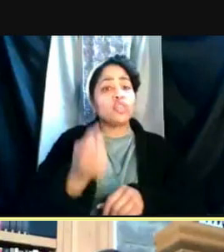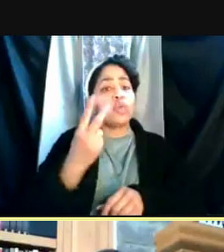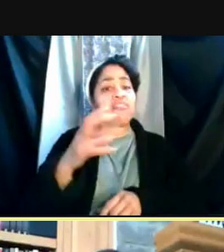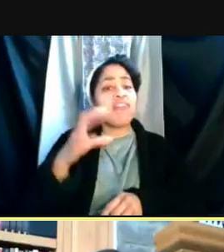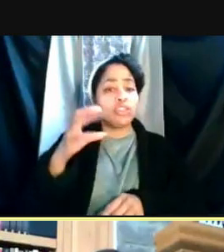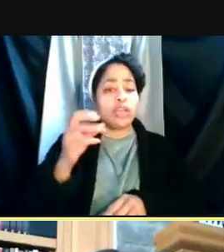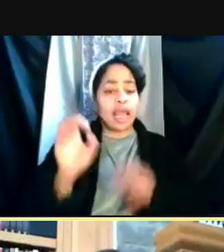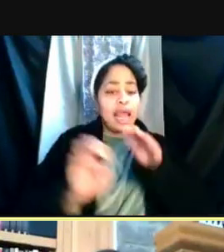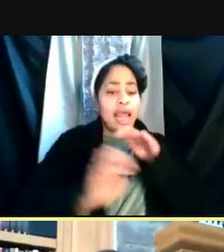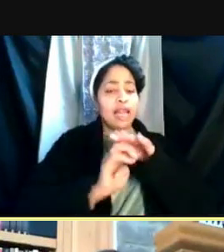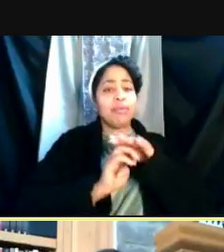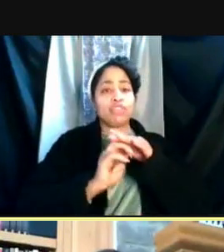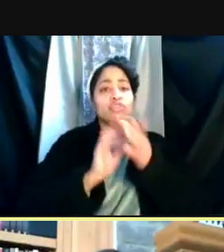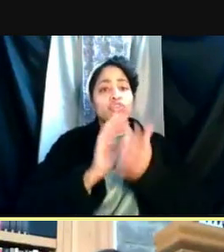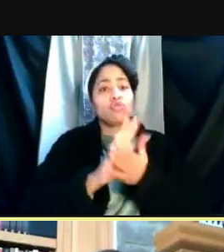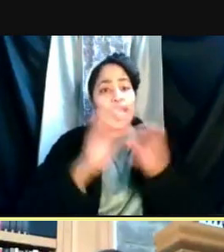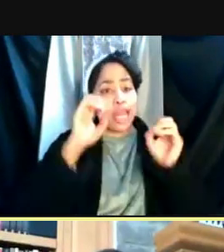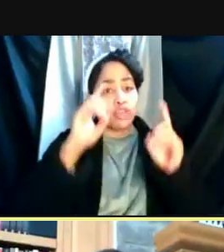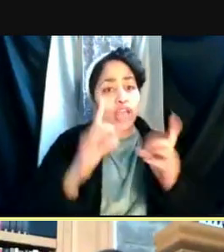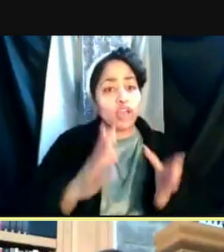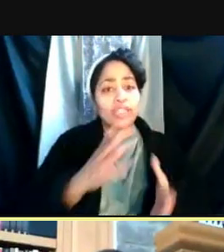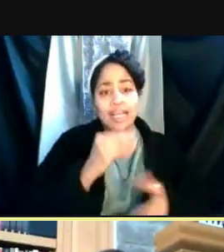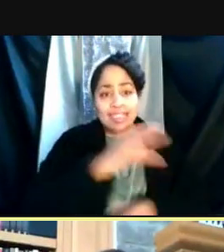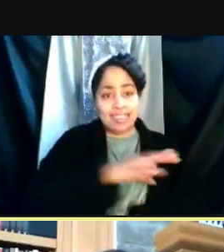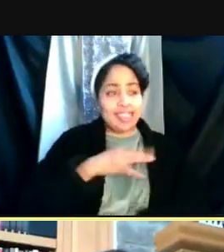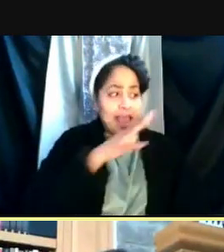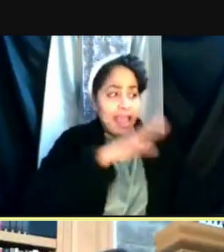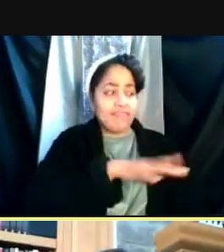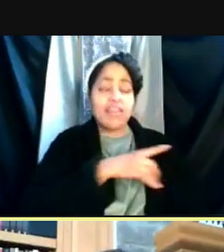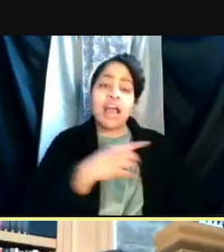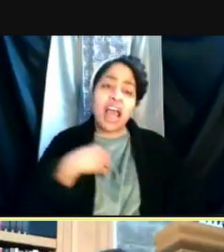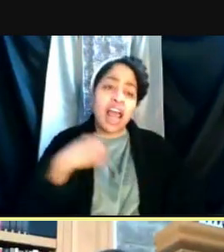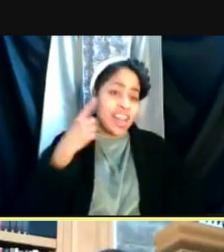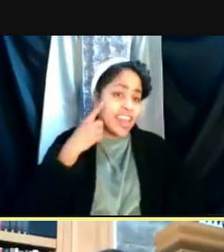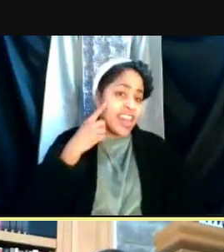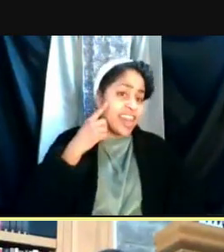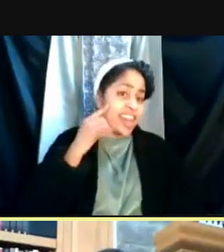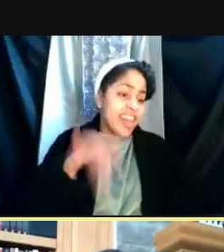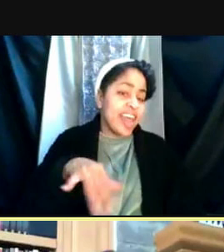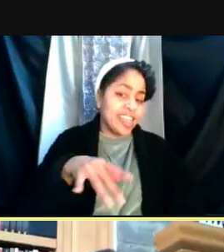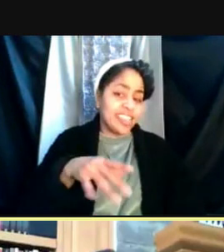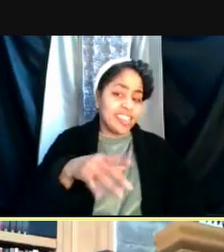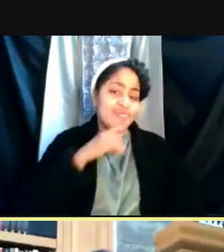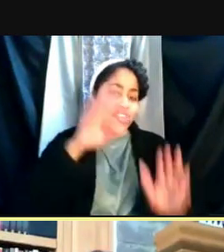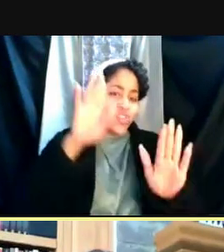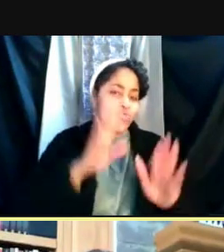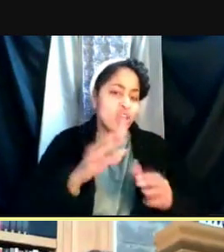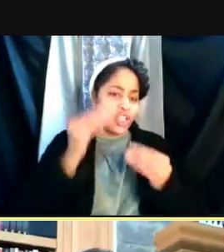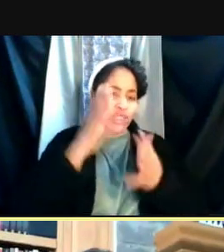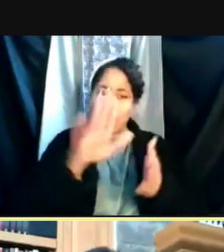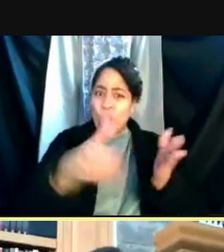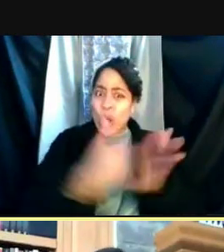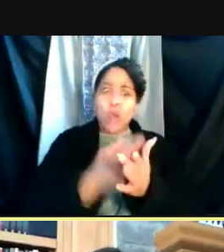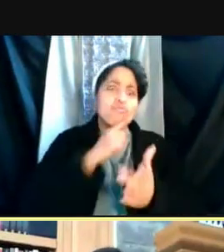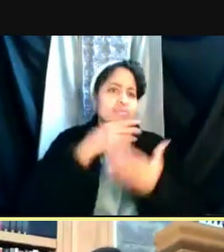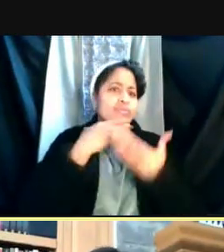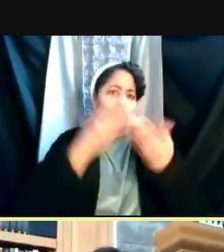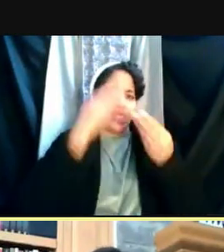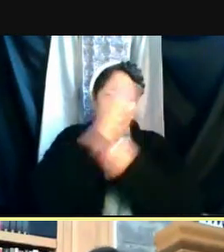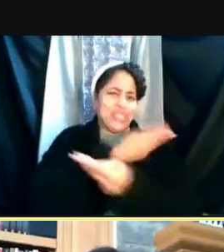educators and staff. So I think that that's really great news. All of this is good news and it's gonna get better